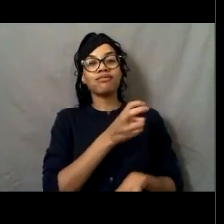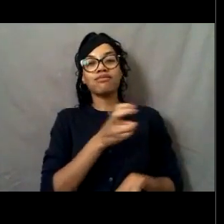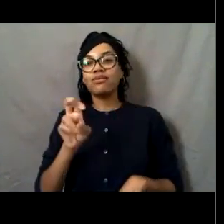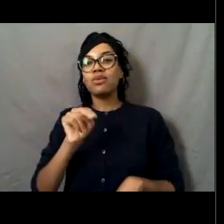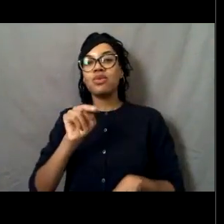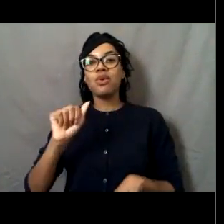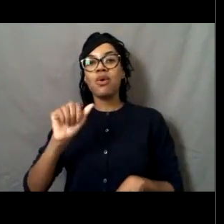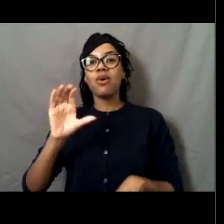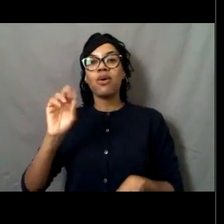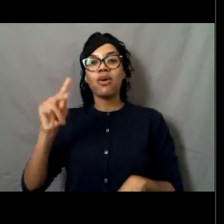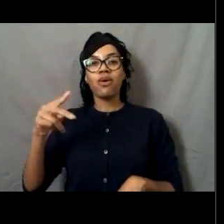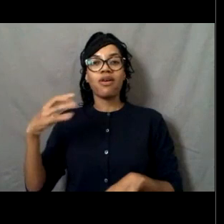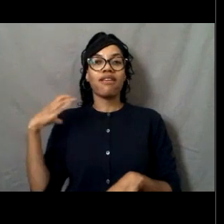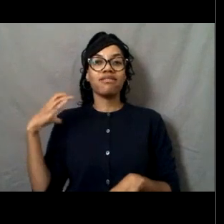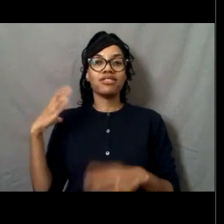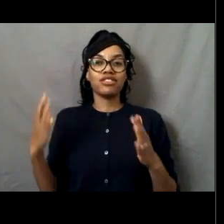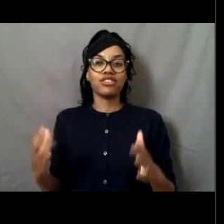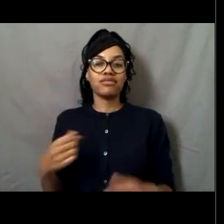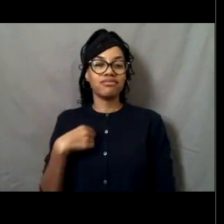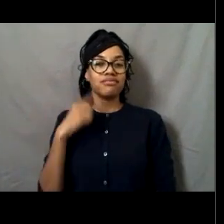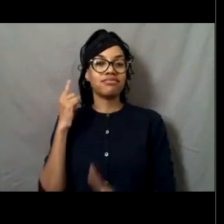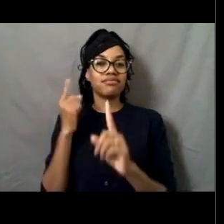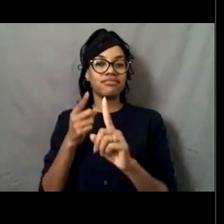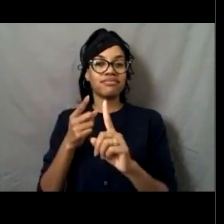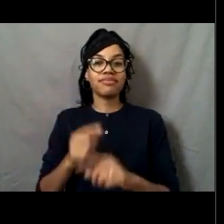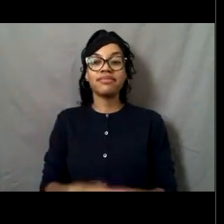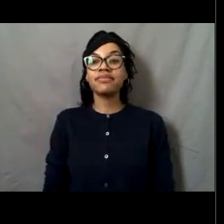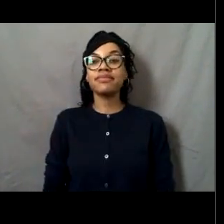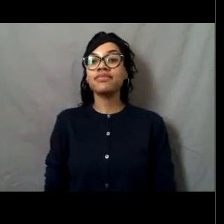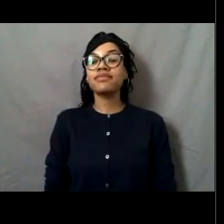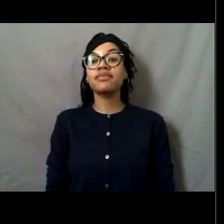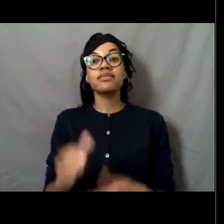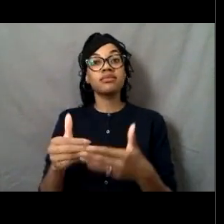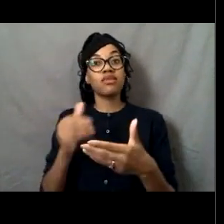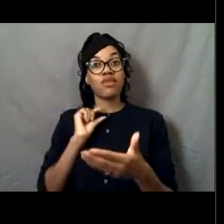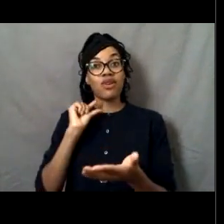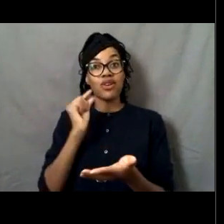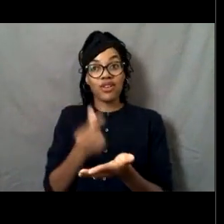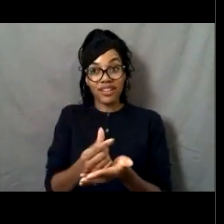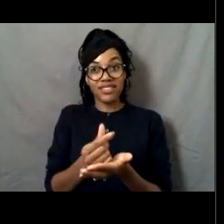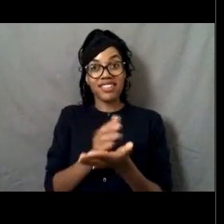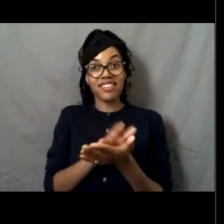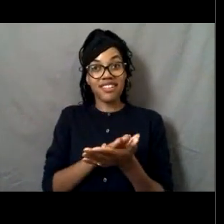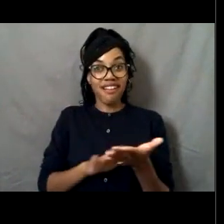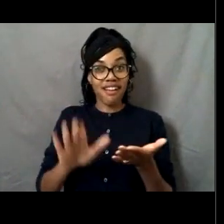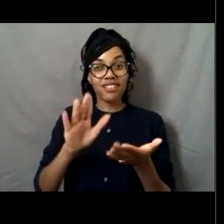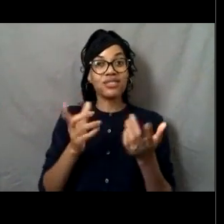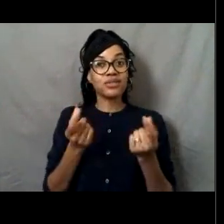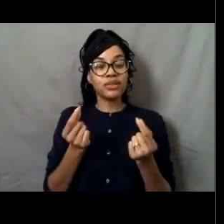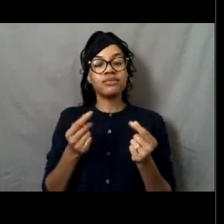And so right before I graduated from college, I ended up applying and decided that